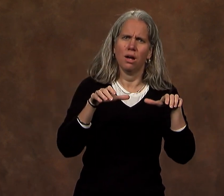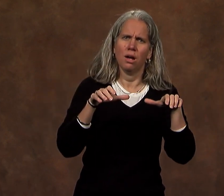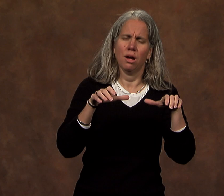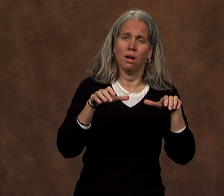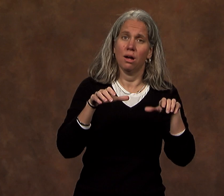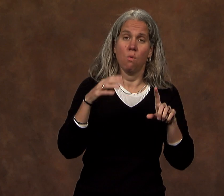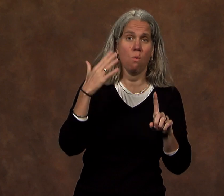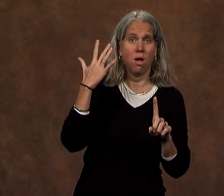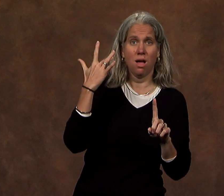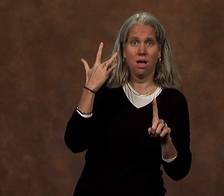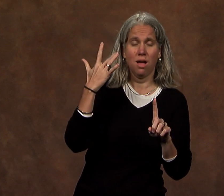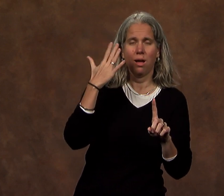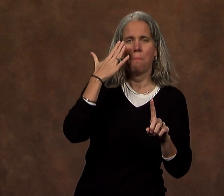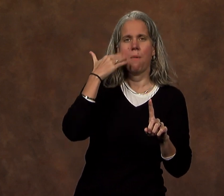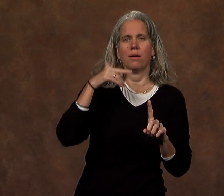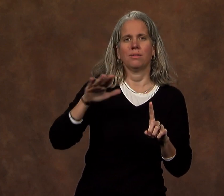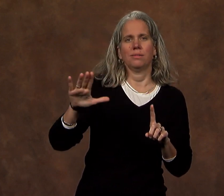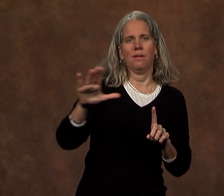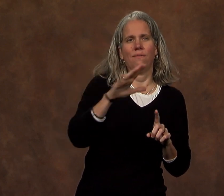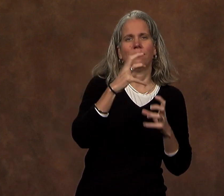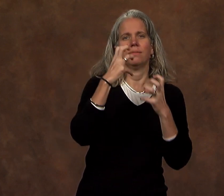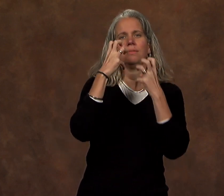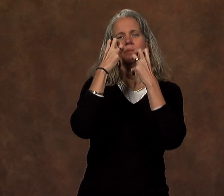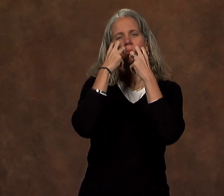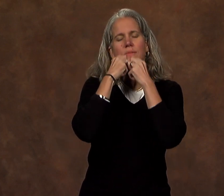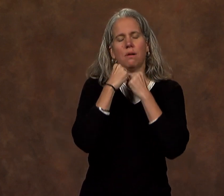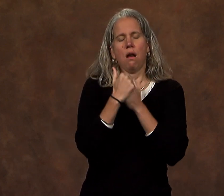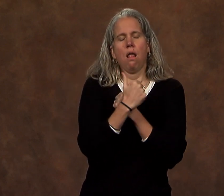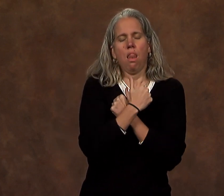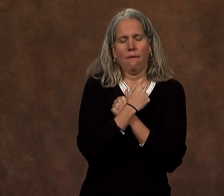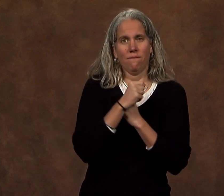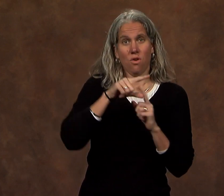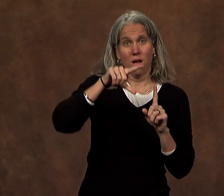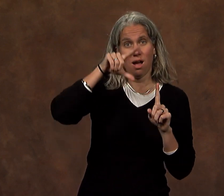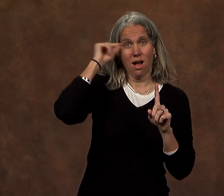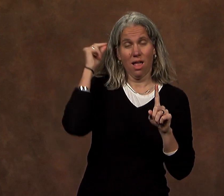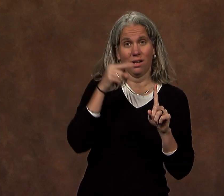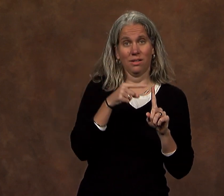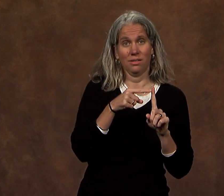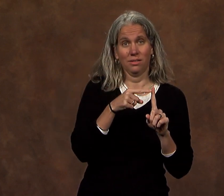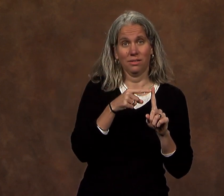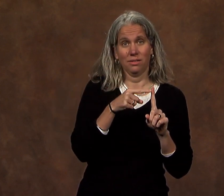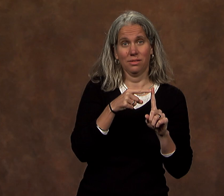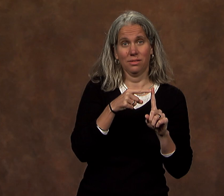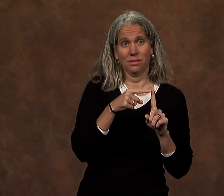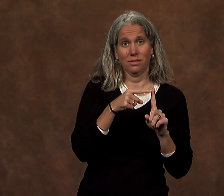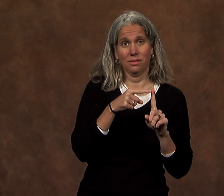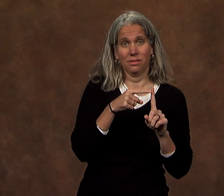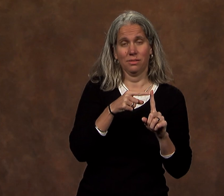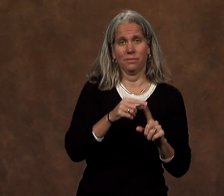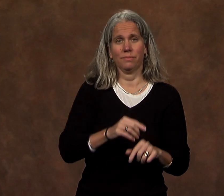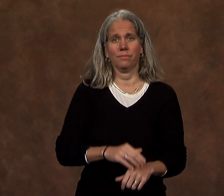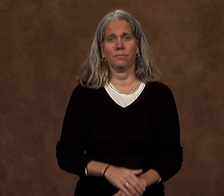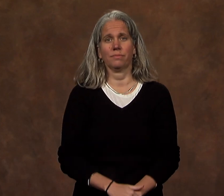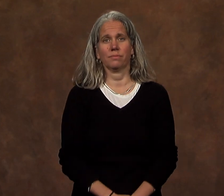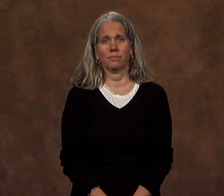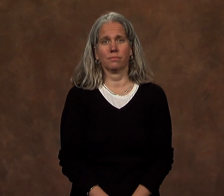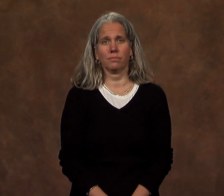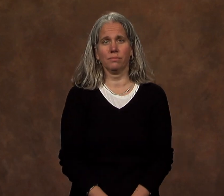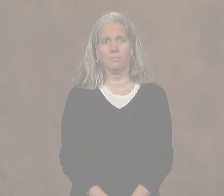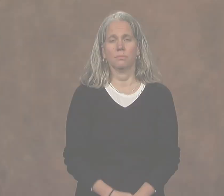simply out of people's love for Gallaudet.